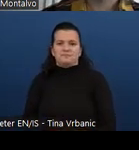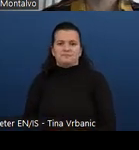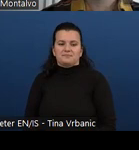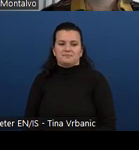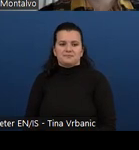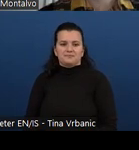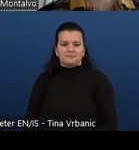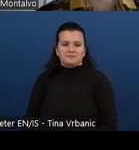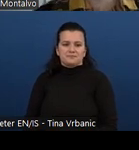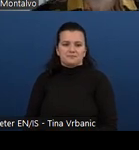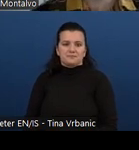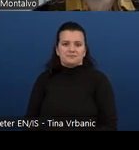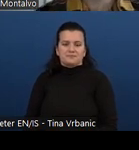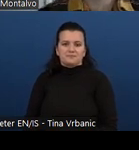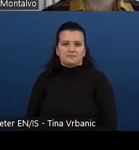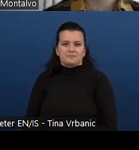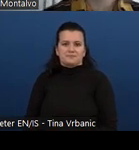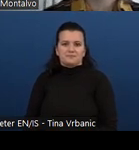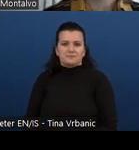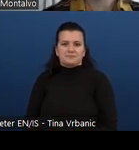We have a first implementation of the curricula.